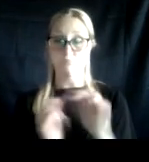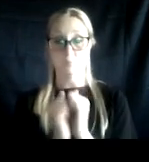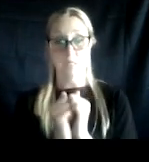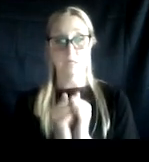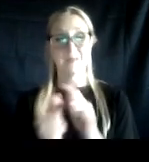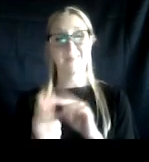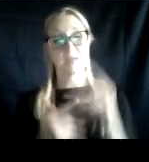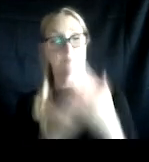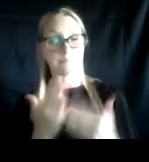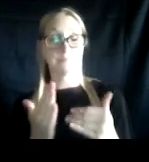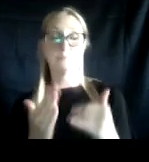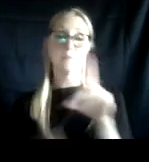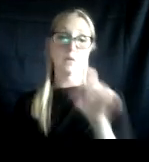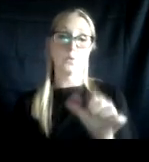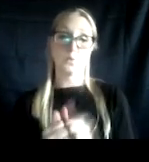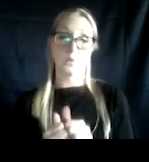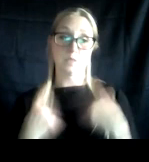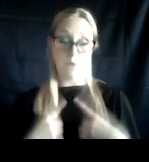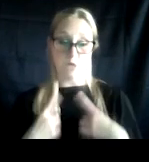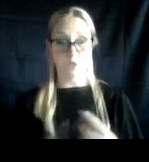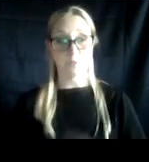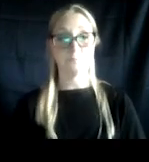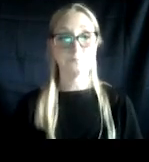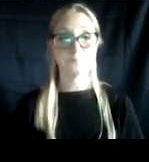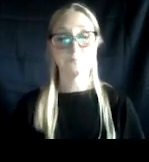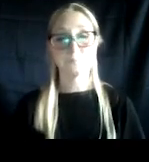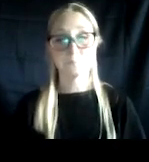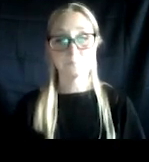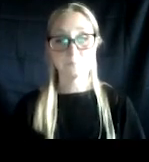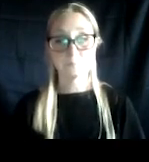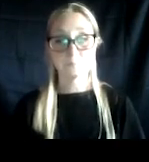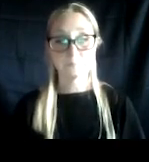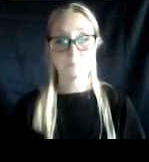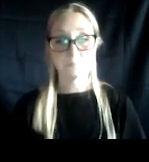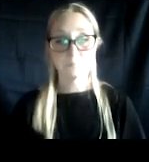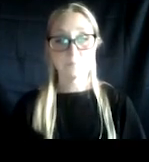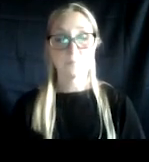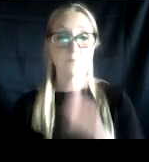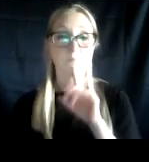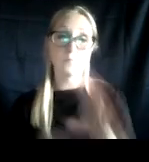In addition to mental health and substance use disorder as potential risk factors or criminal legal involvement, there are also some additional key risk factors.